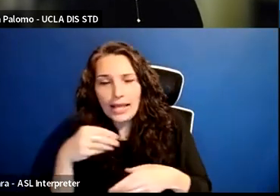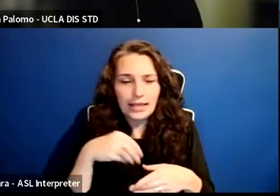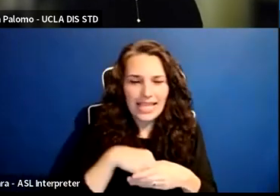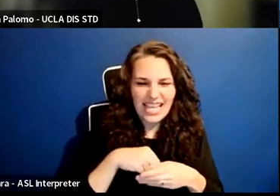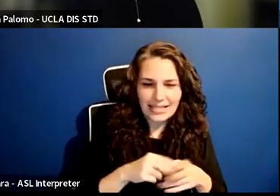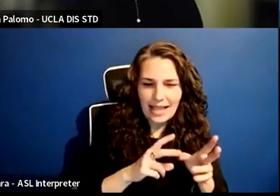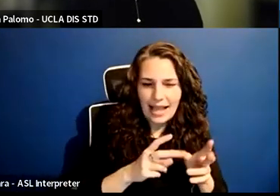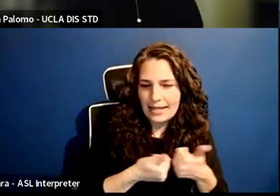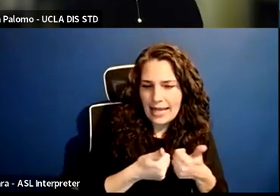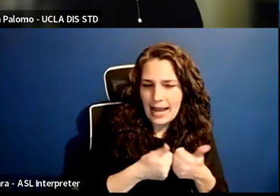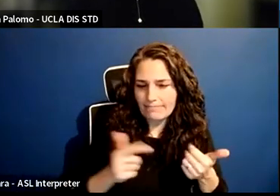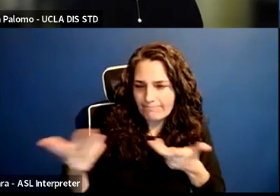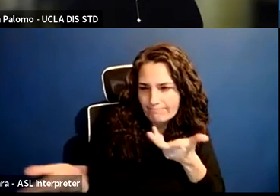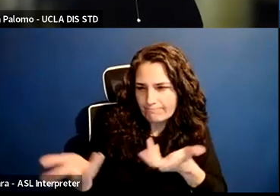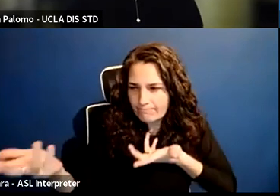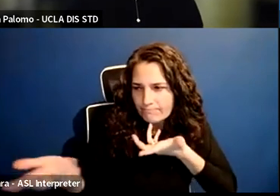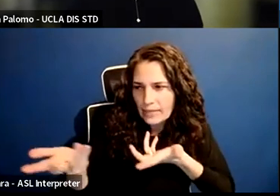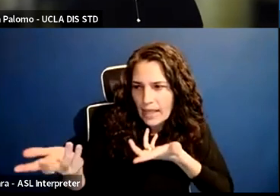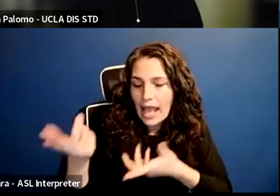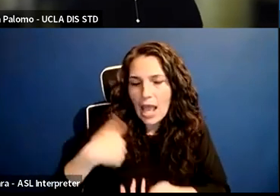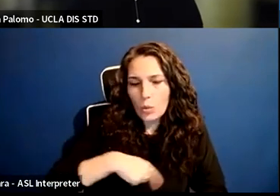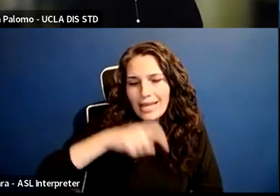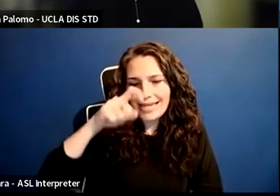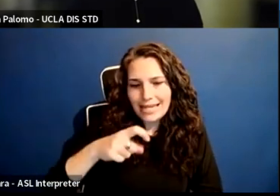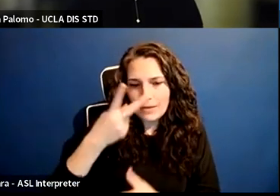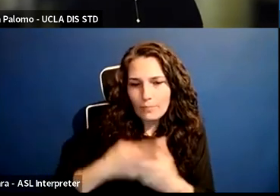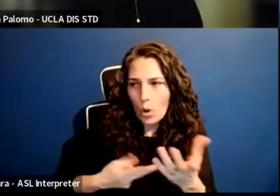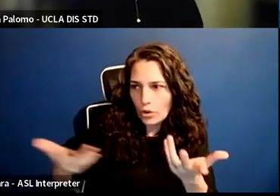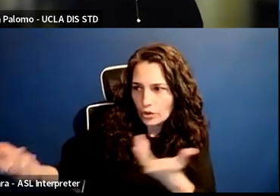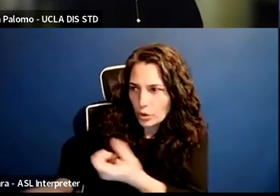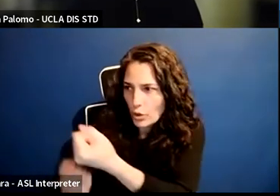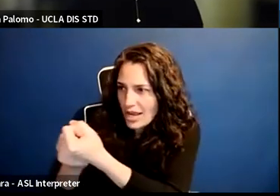And we need both. We need people to agitate and lift up